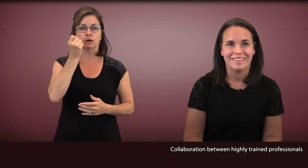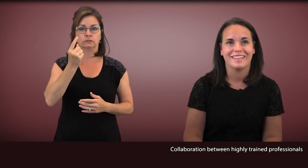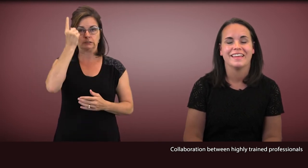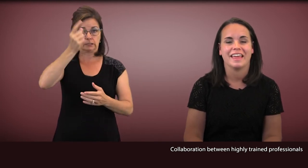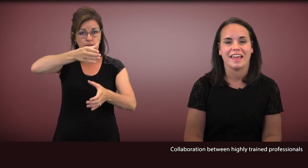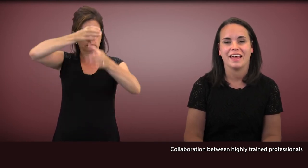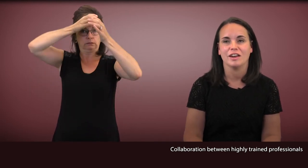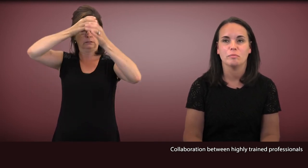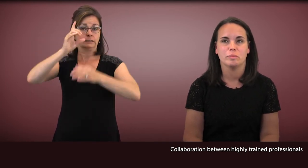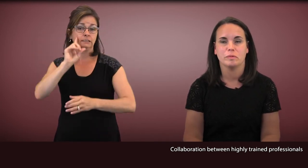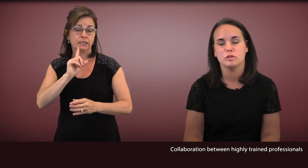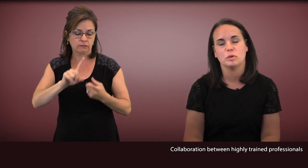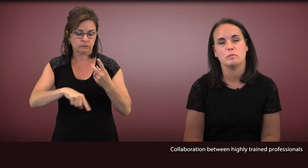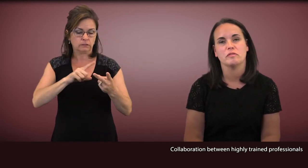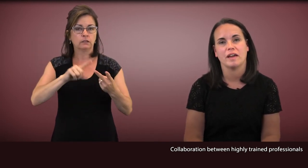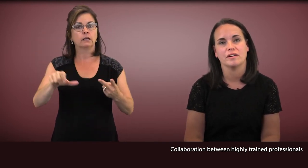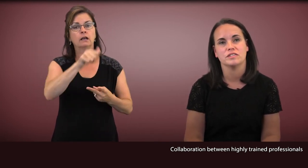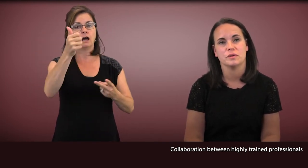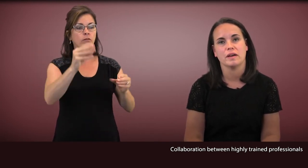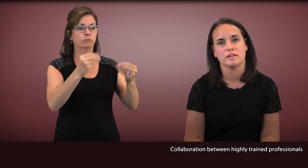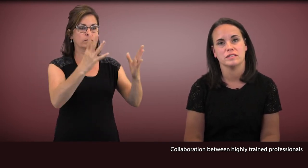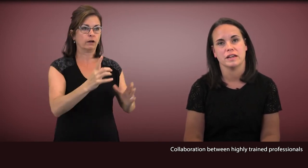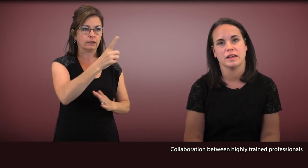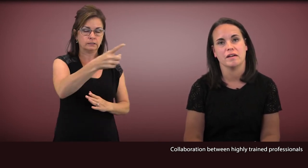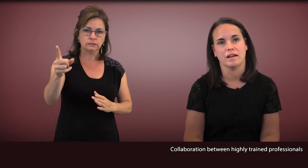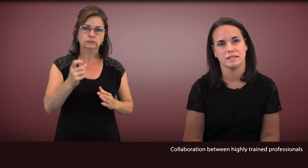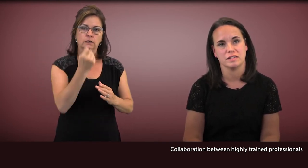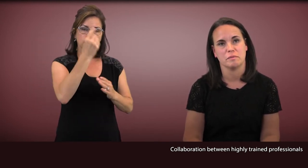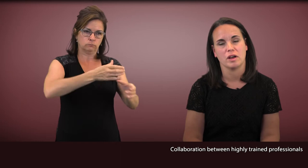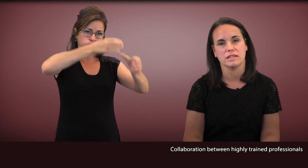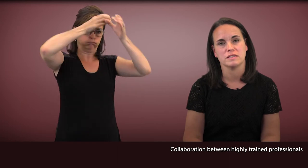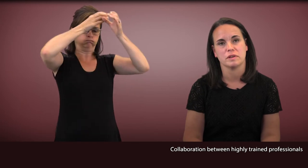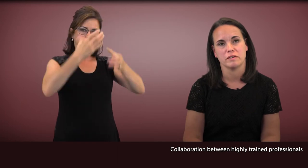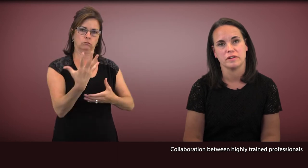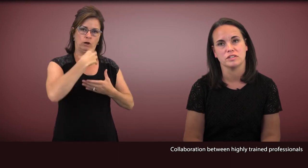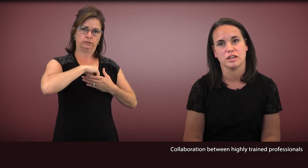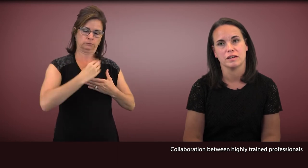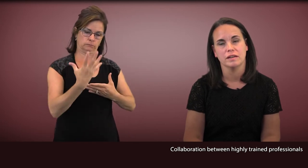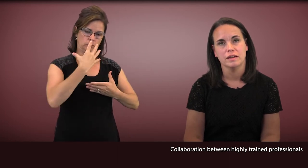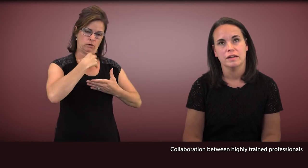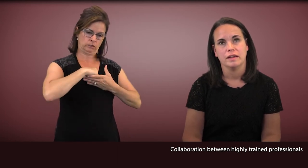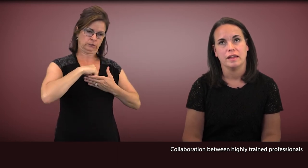and between providers, who understand autism and autism intervention.